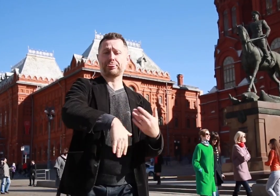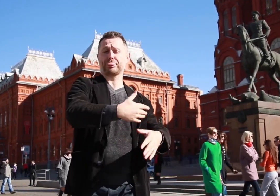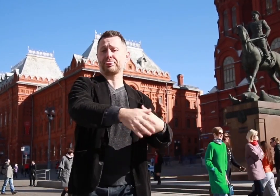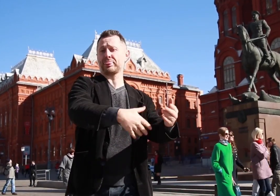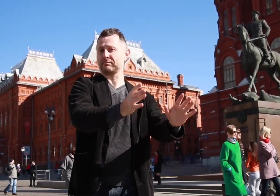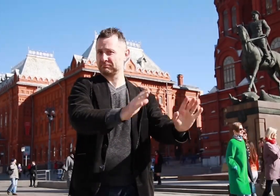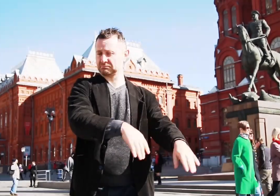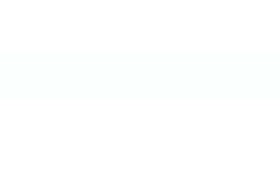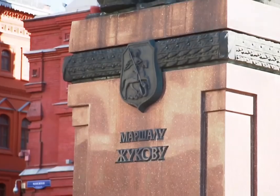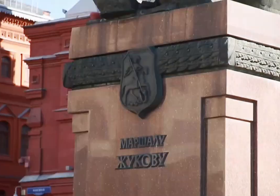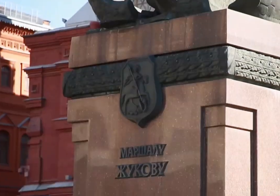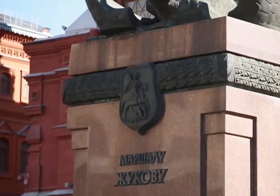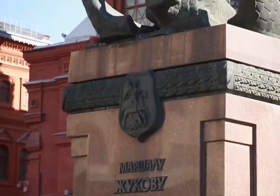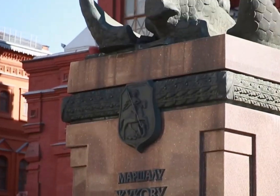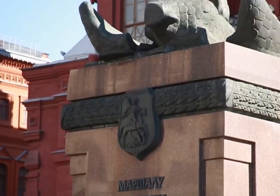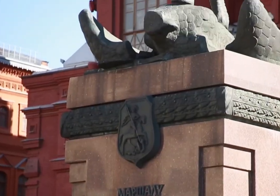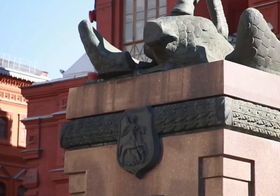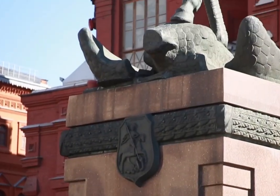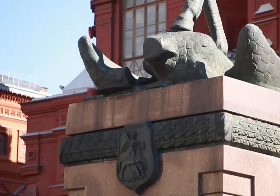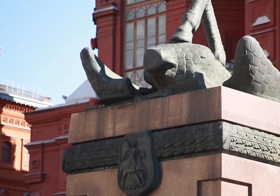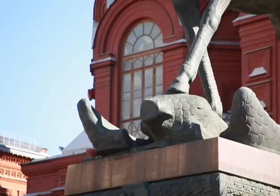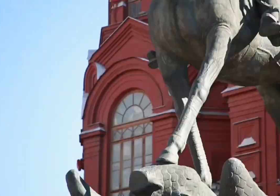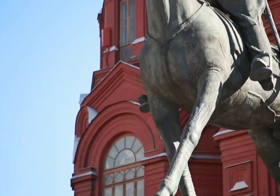criminal underground (later known as the mafia).